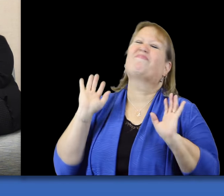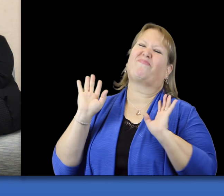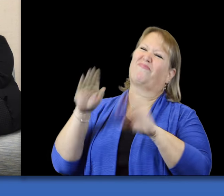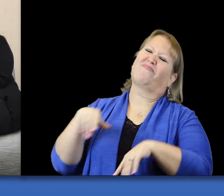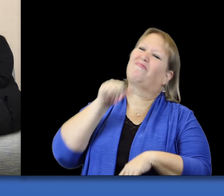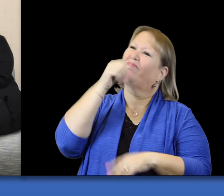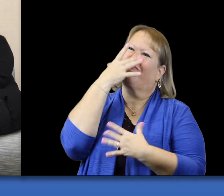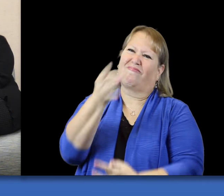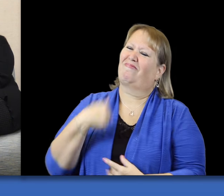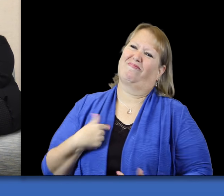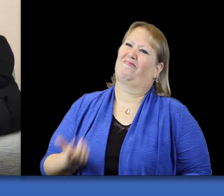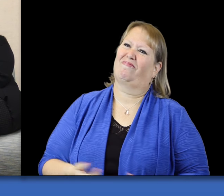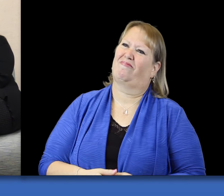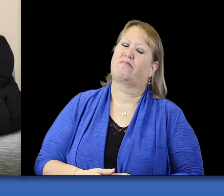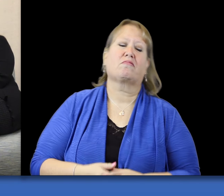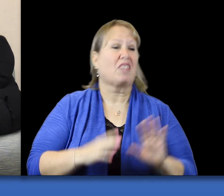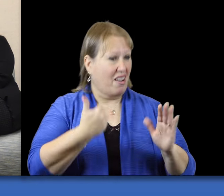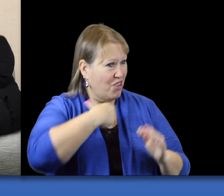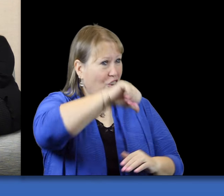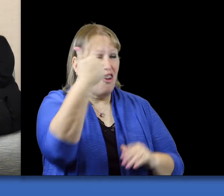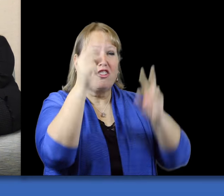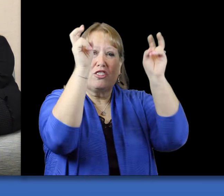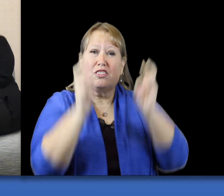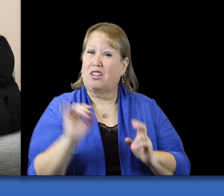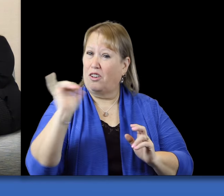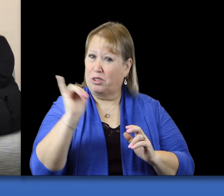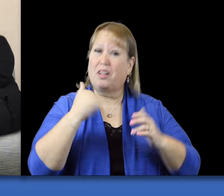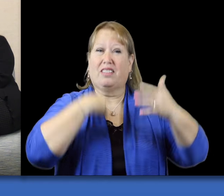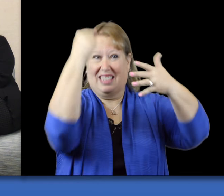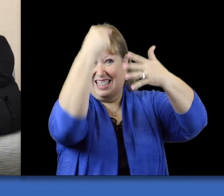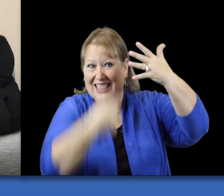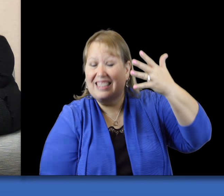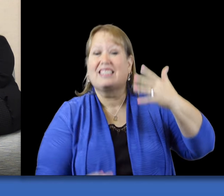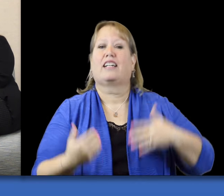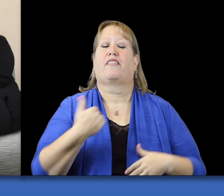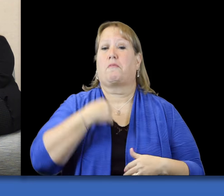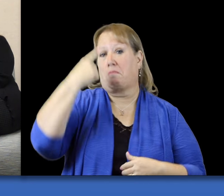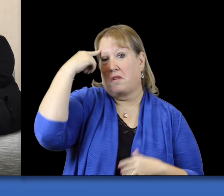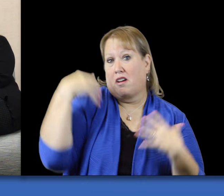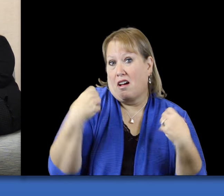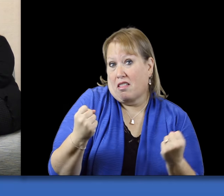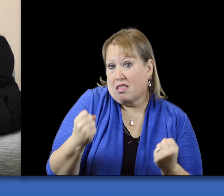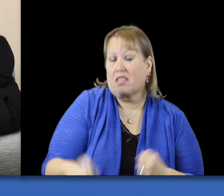They've added some other topics on top of the weekly topic. They've got a mental health musing.